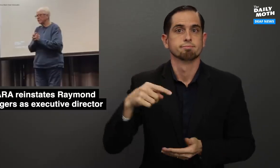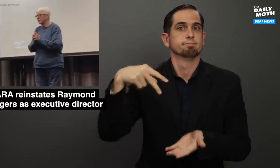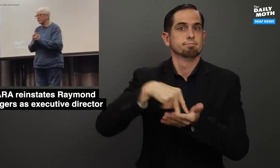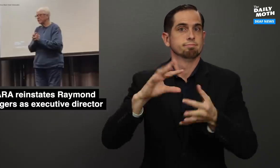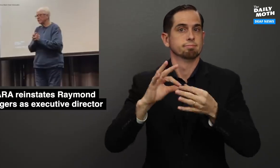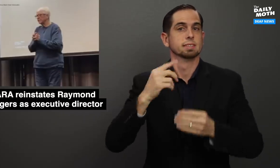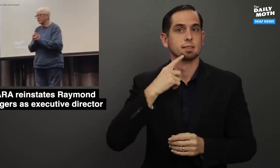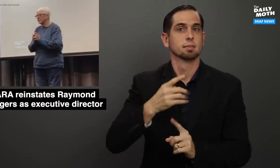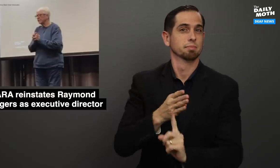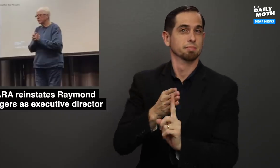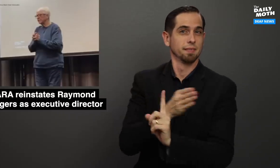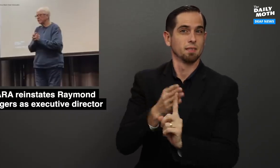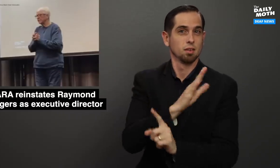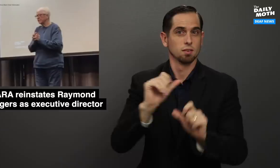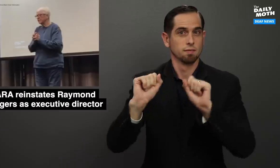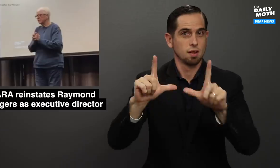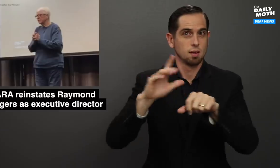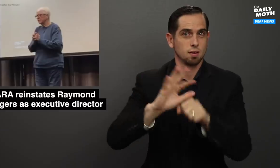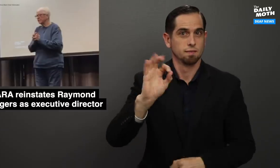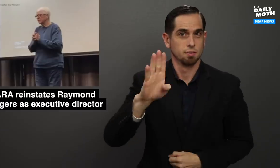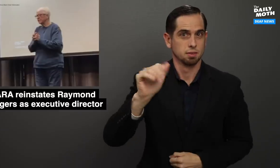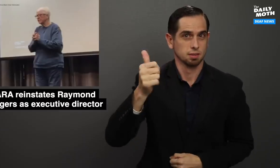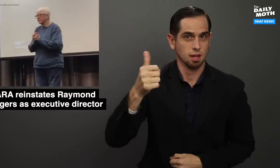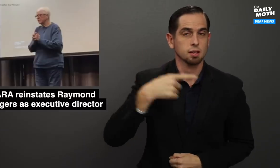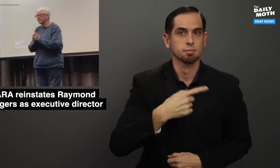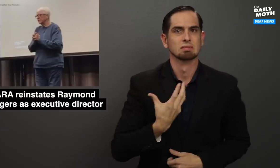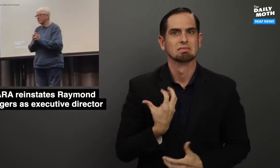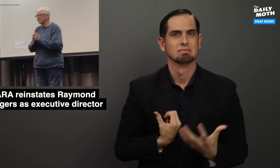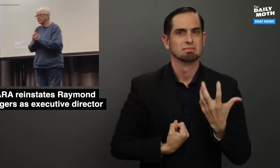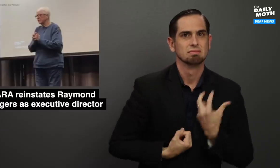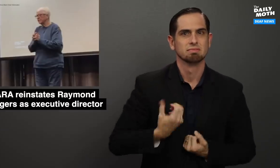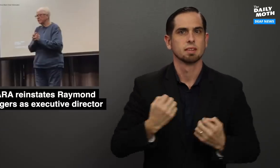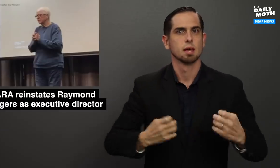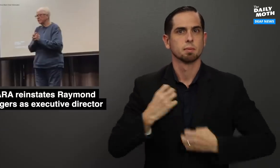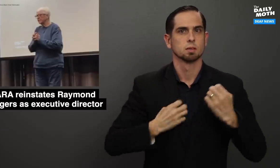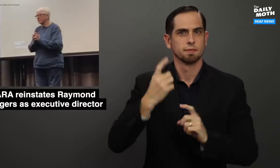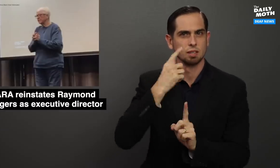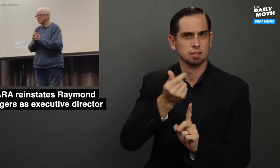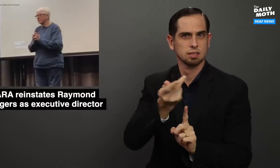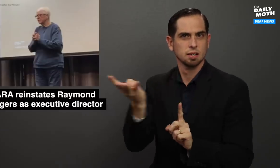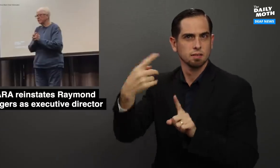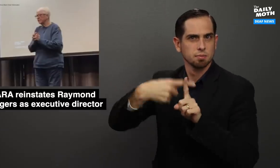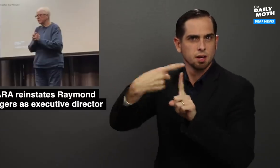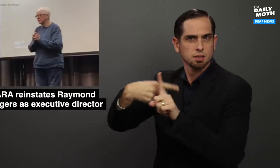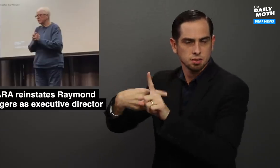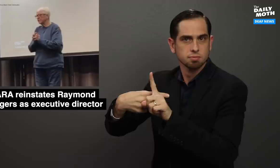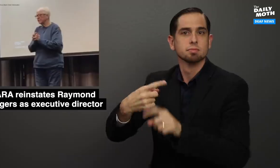She said prior to her vlog on February 10, she had been holding down emotions for several months.